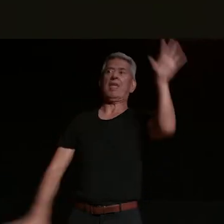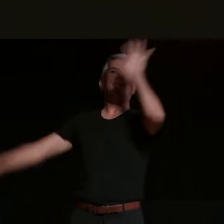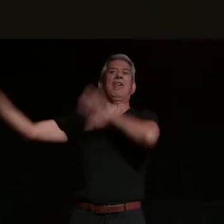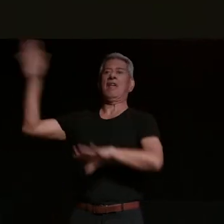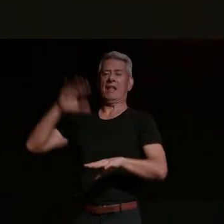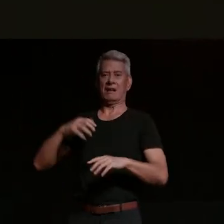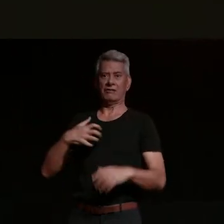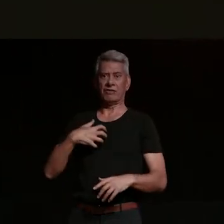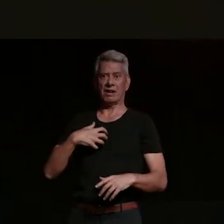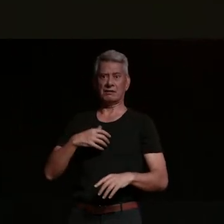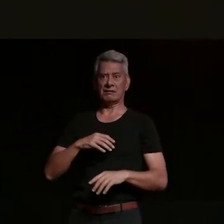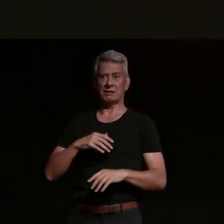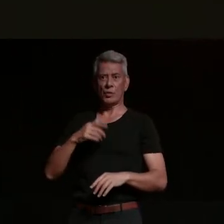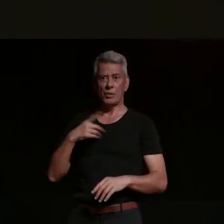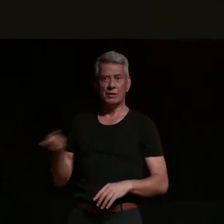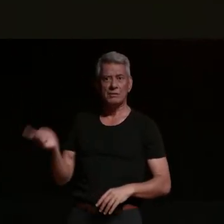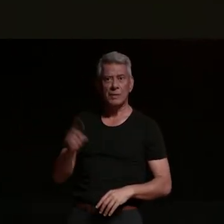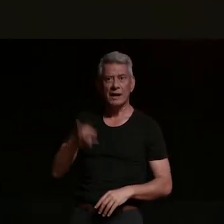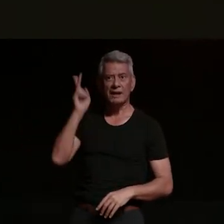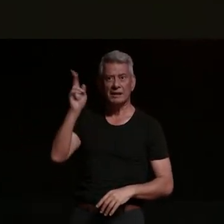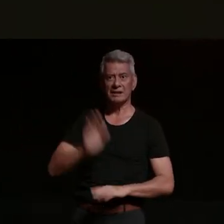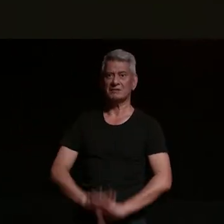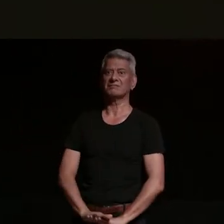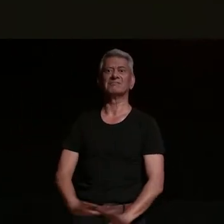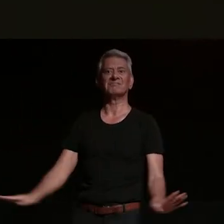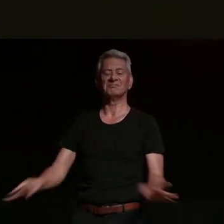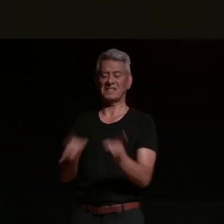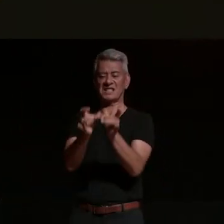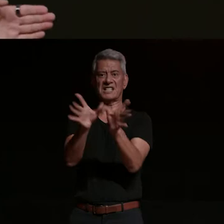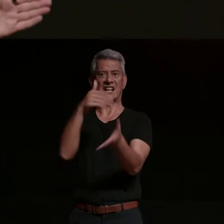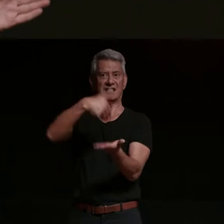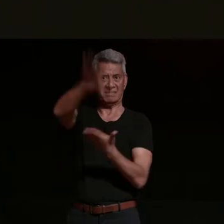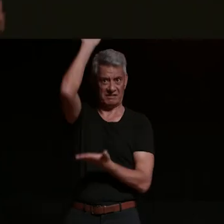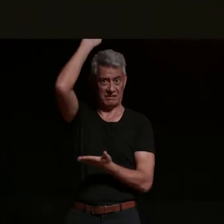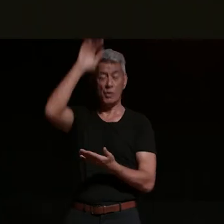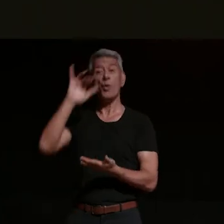not gonna do it i'm not gonna do it i'm gonna sell it or they get married have children as